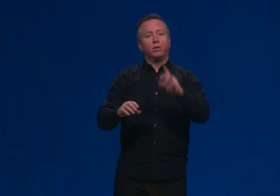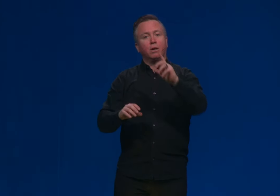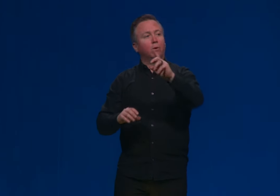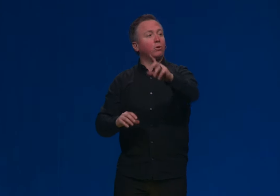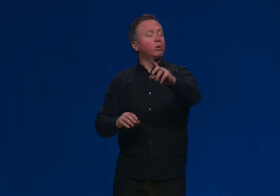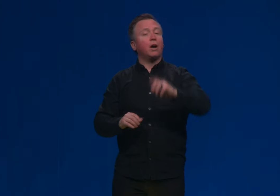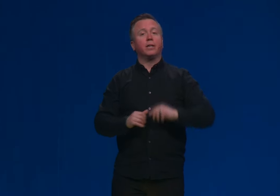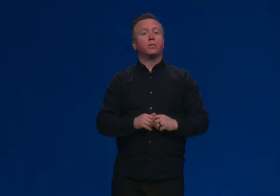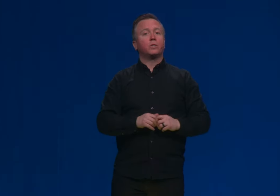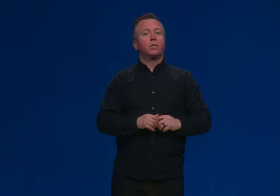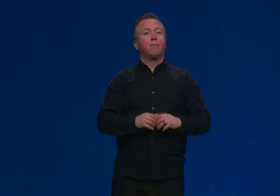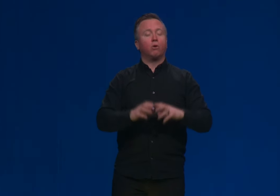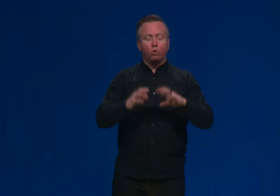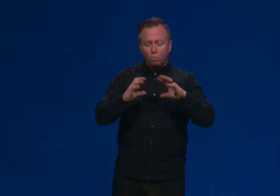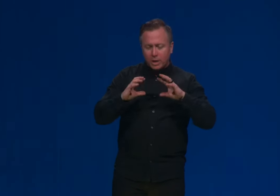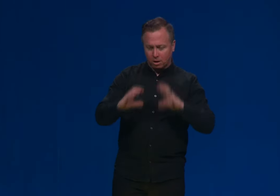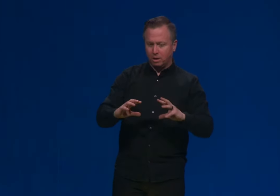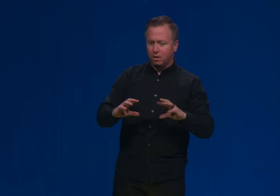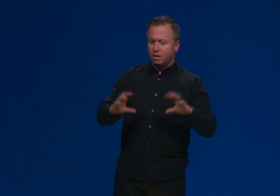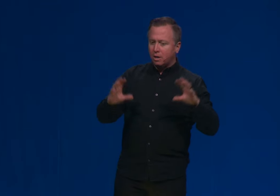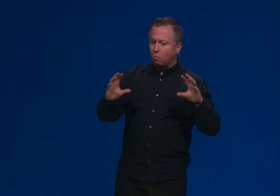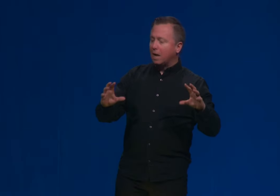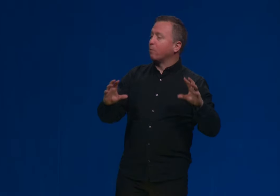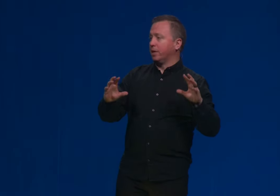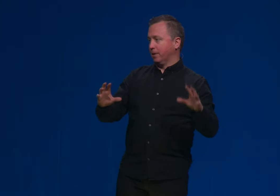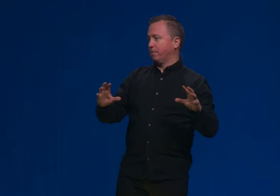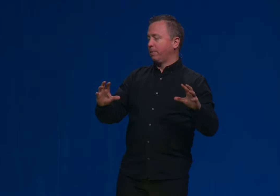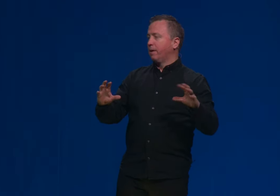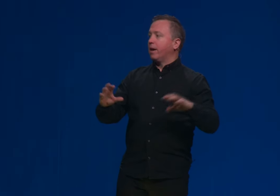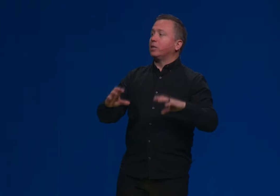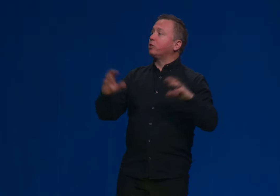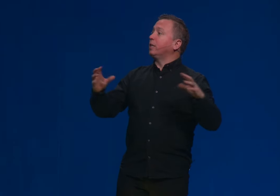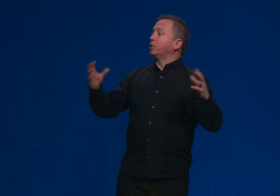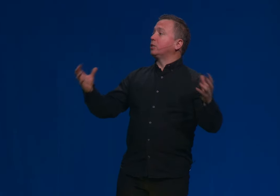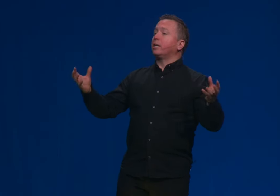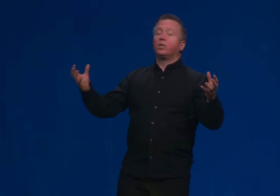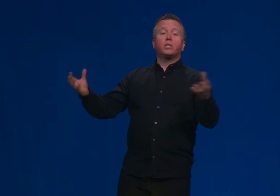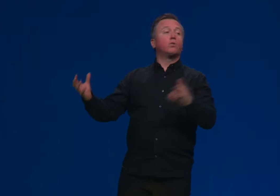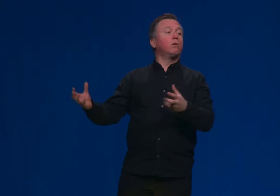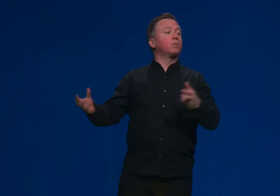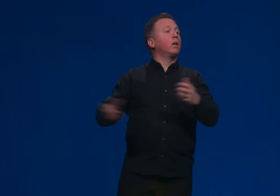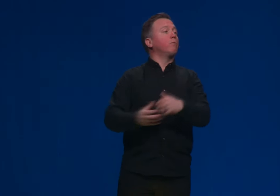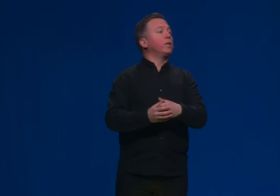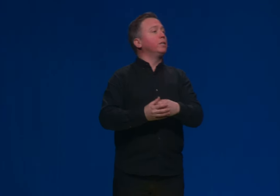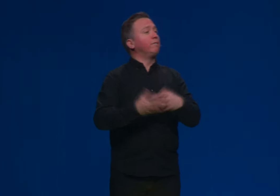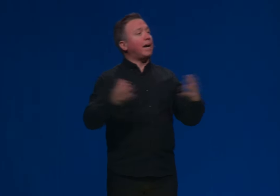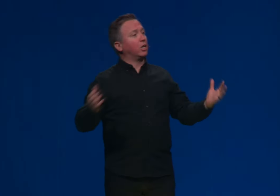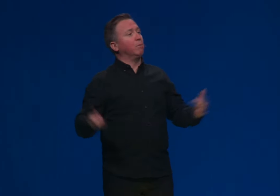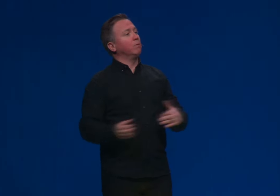than about who God is, about who we are and why we're here. And I show you. That's to say Genesis one was not written in a vacuum.